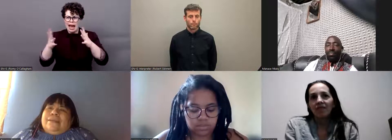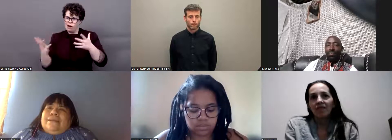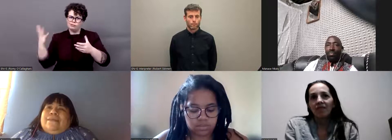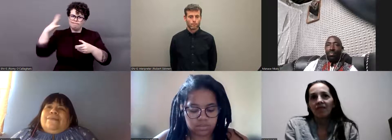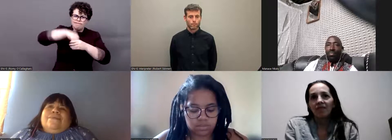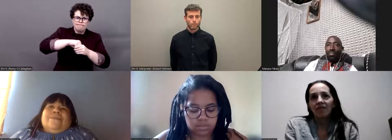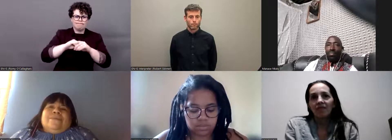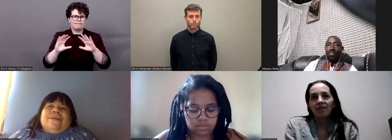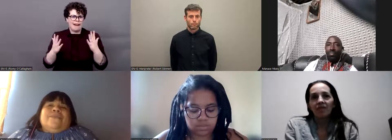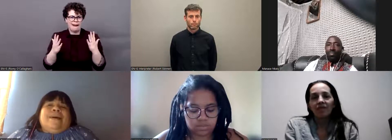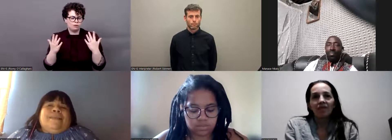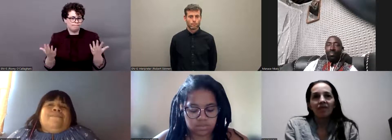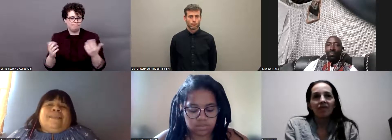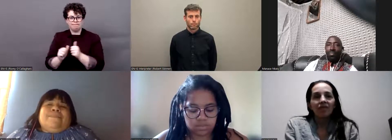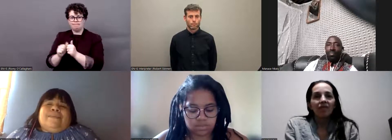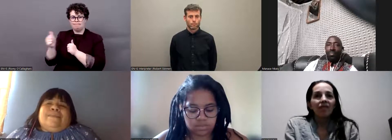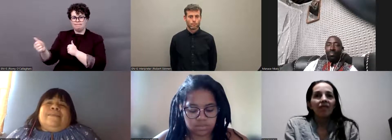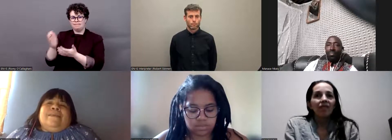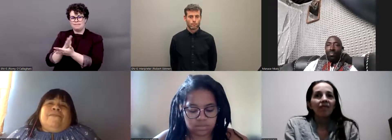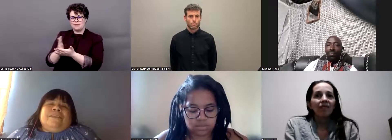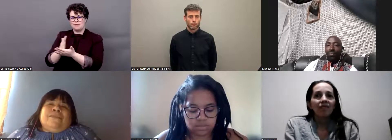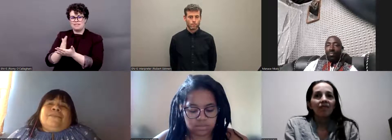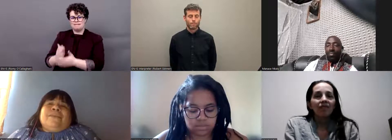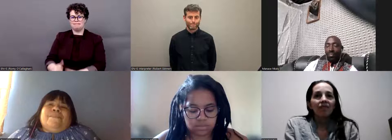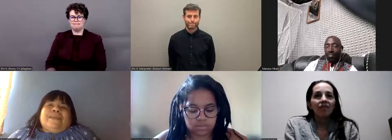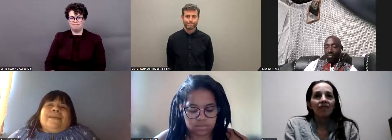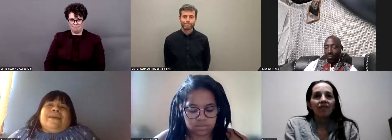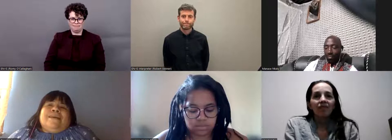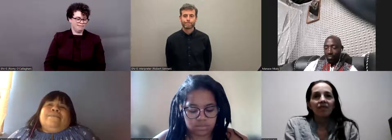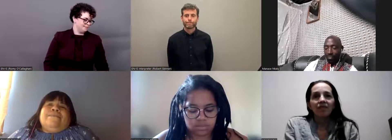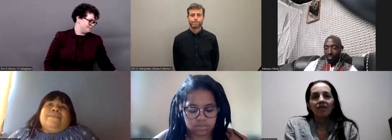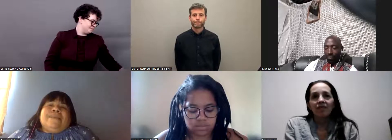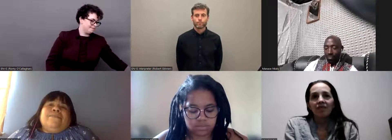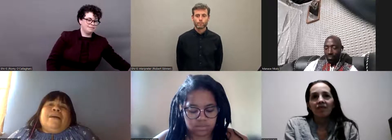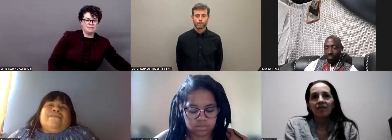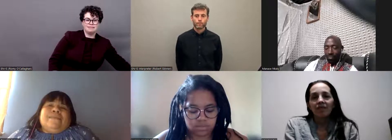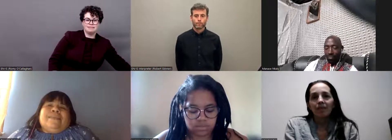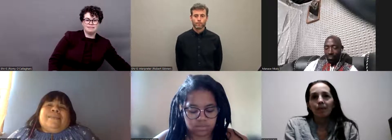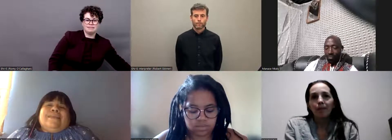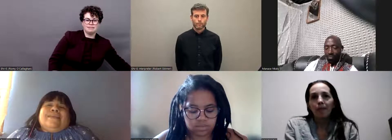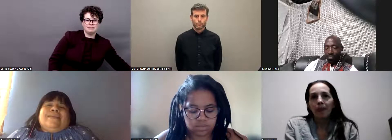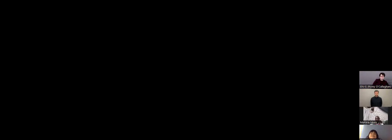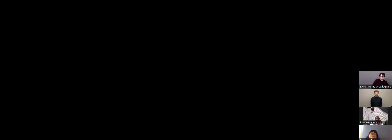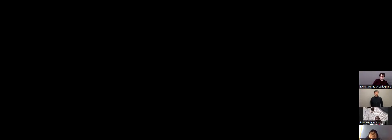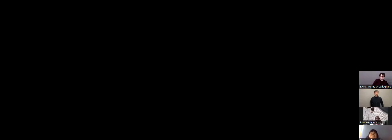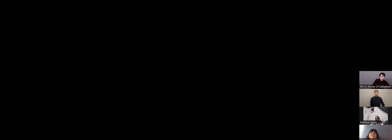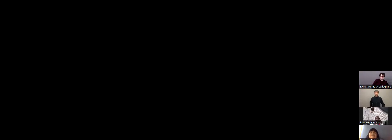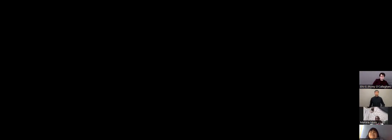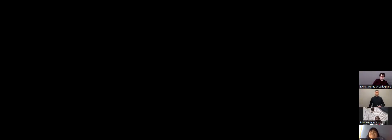You can go ahead, Pratt, the floor is yours, and please reminder, you have 10 minutes.